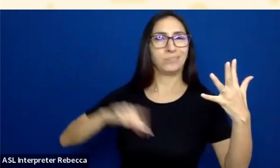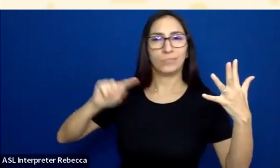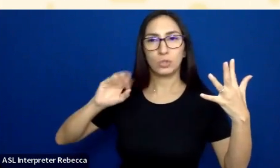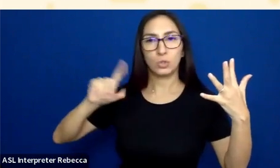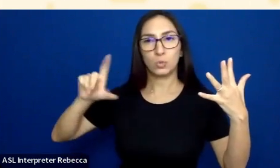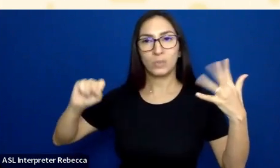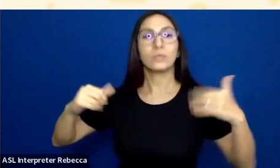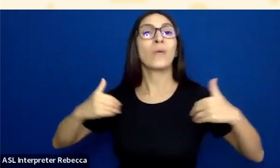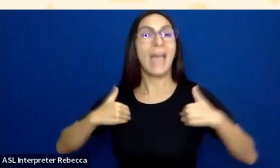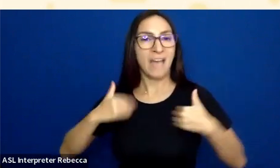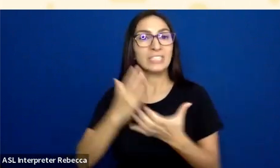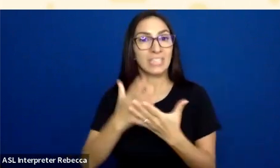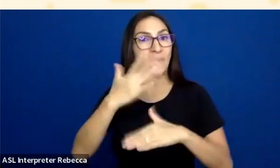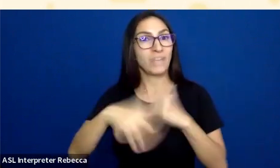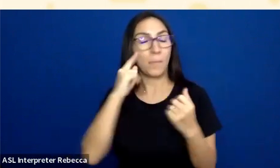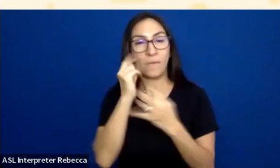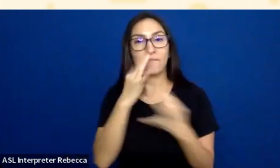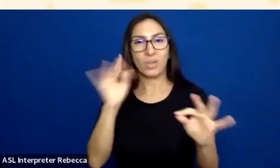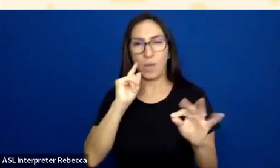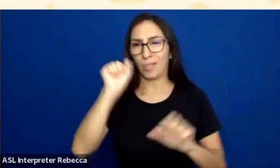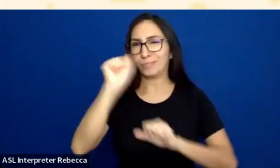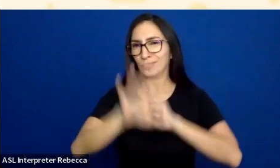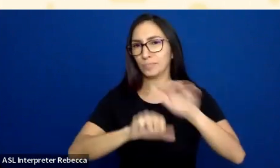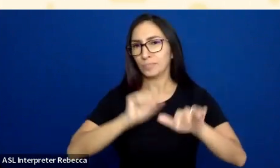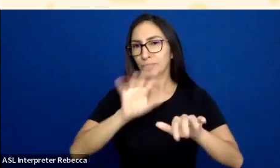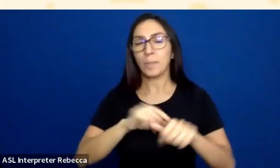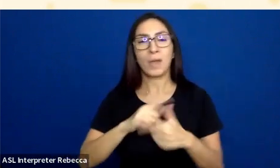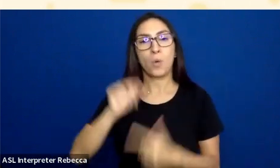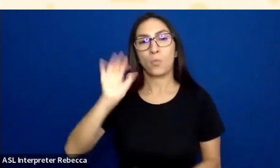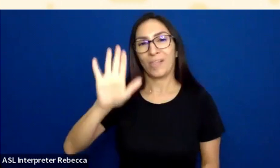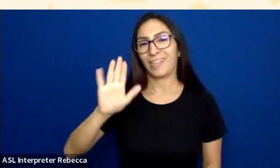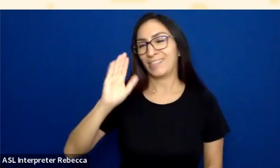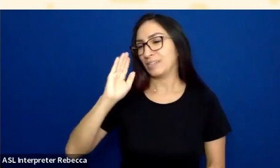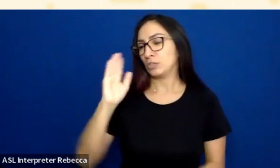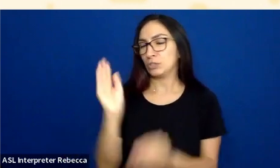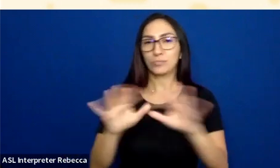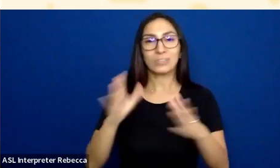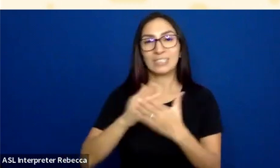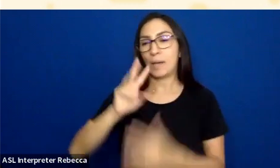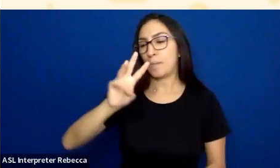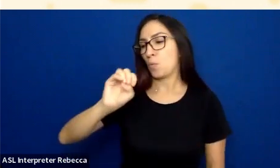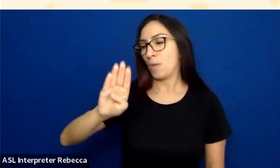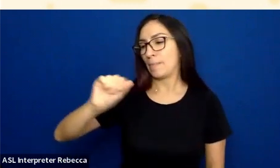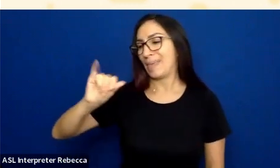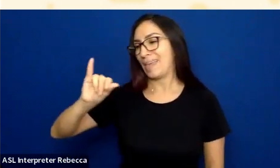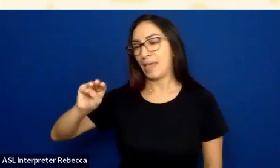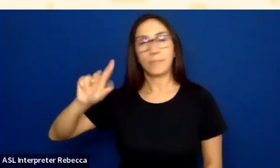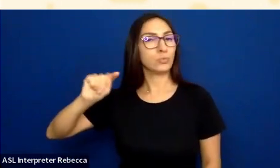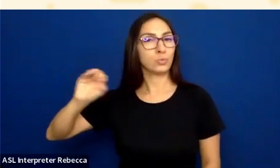But I'm going to point out a couple of WebAIM tools, and the first one is going to be a tool called WAVE.